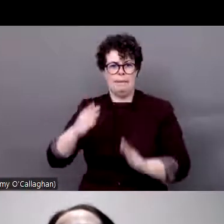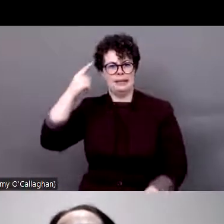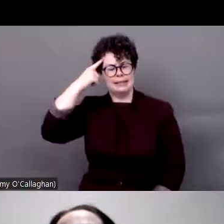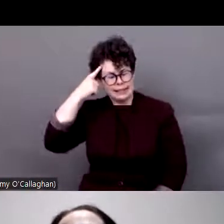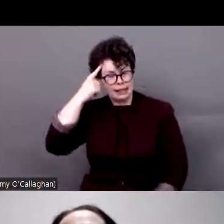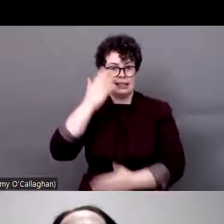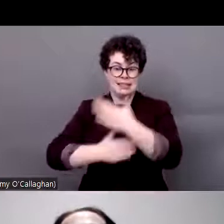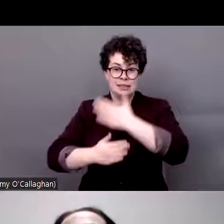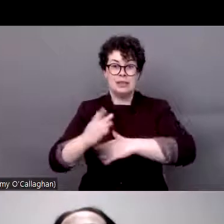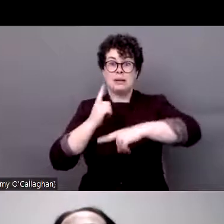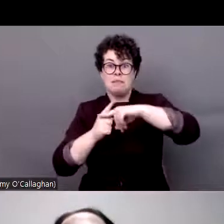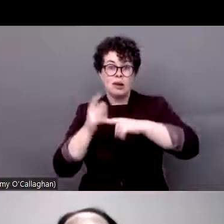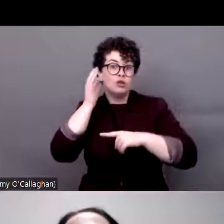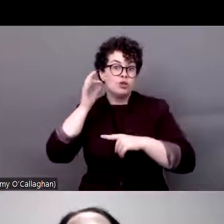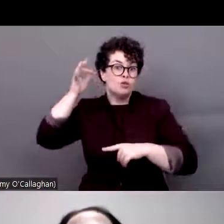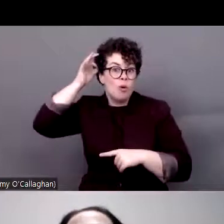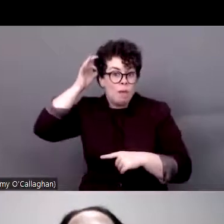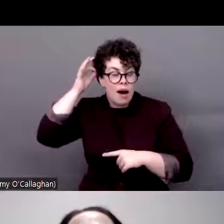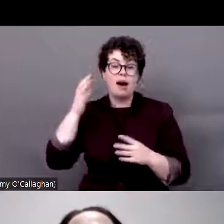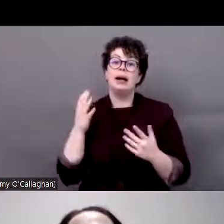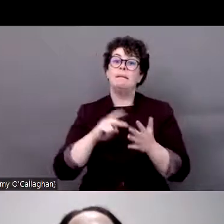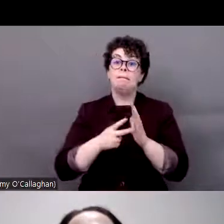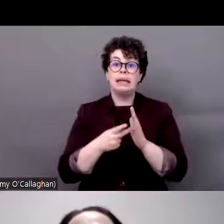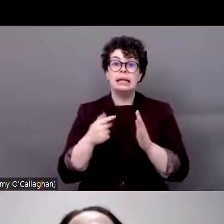to state social assistance for Roma with disabilities.